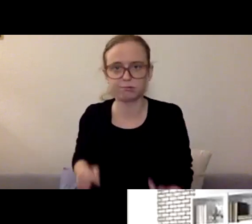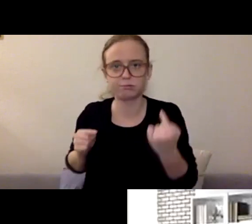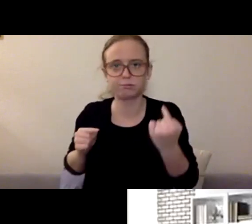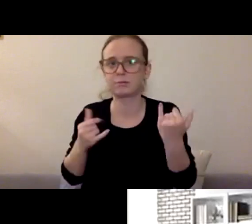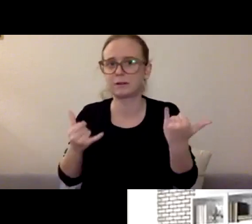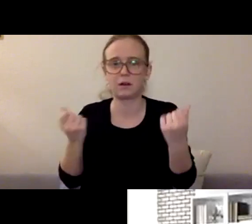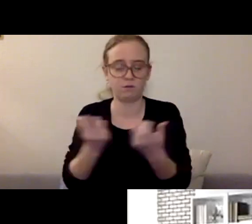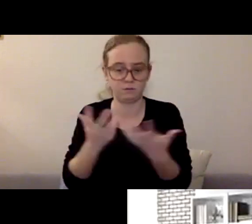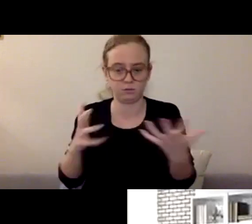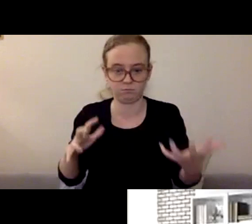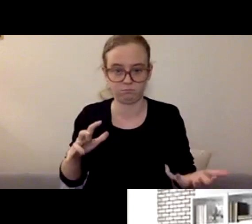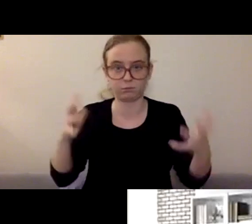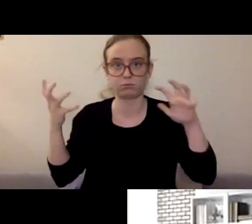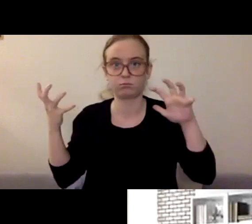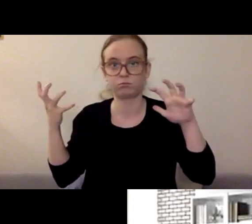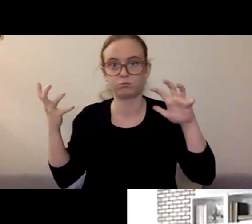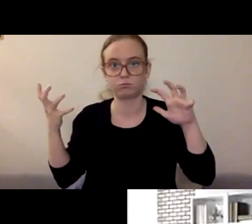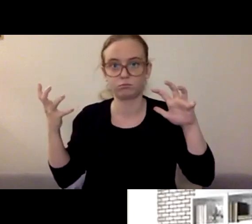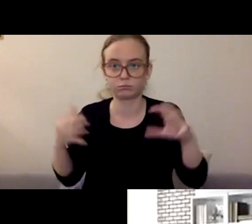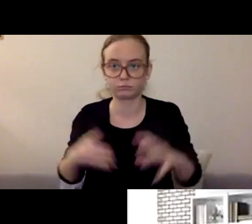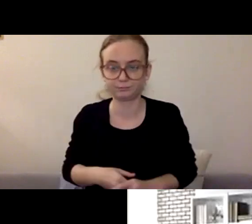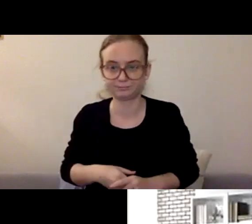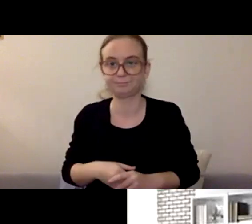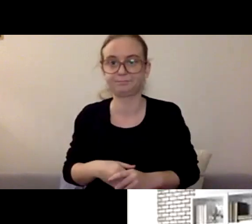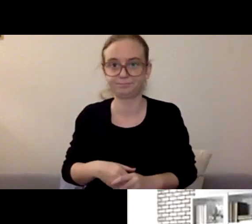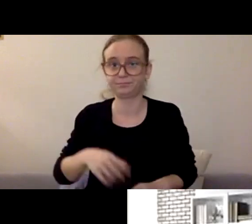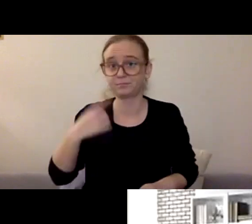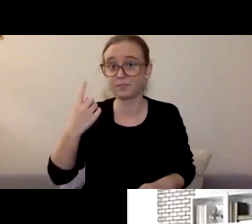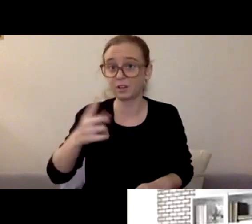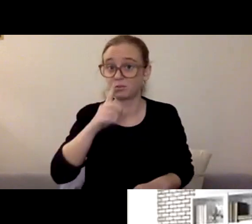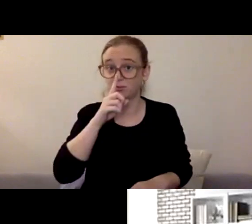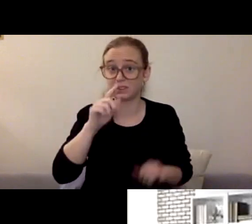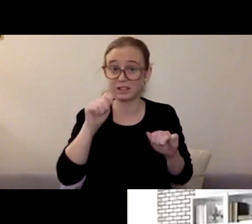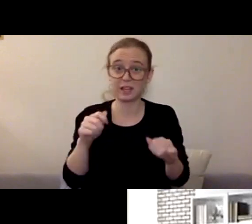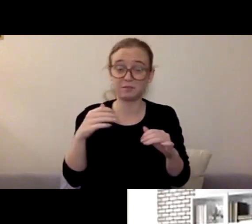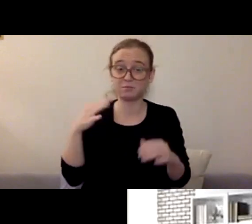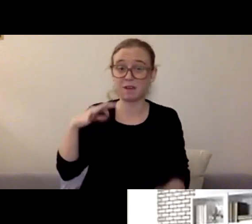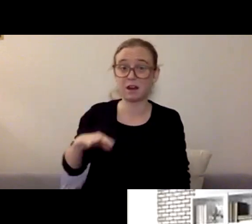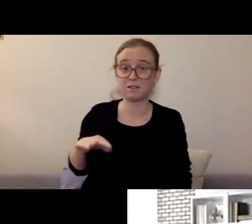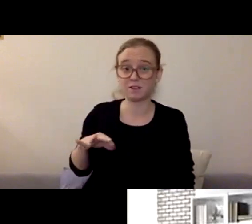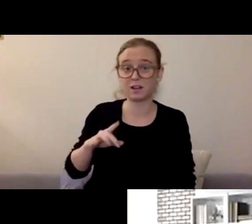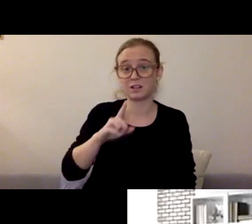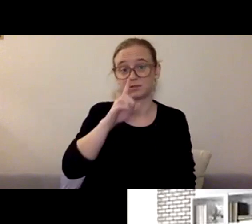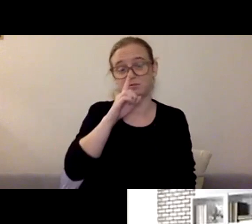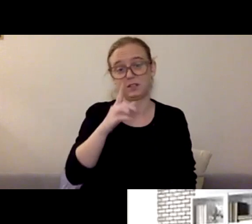And I think a really beneficial thing that we can all do right now is just practicing as much generosity as possible.